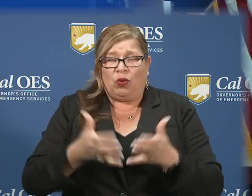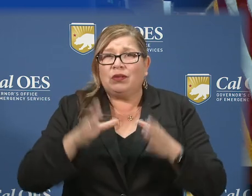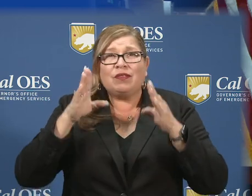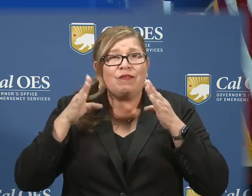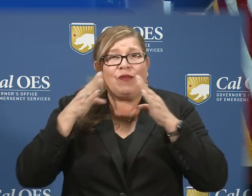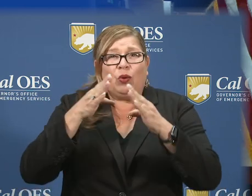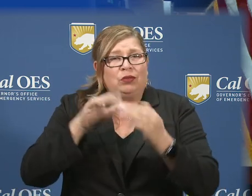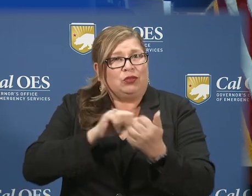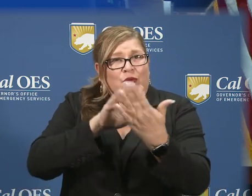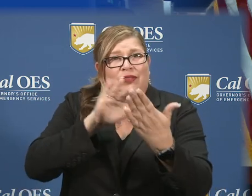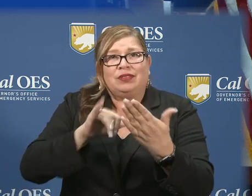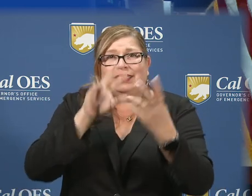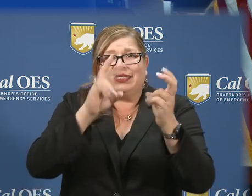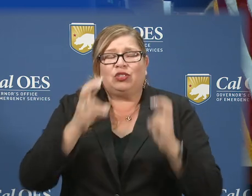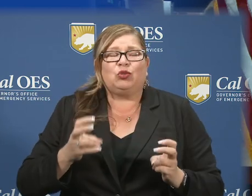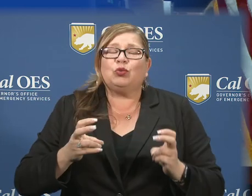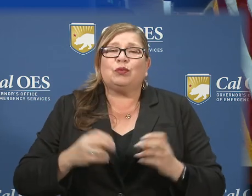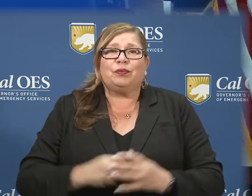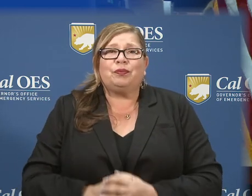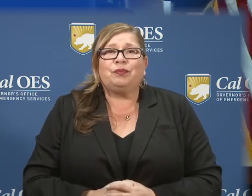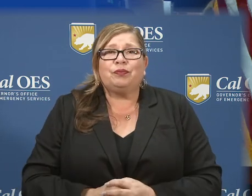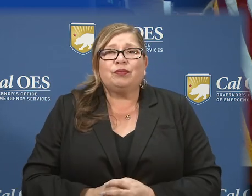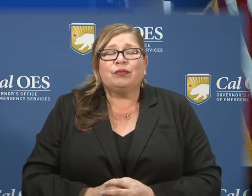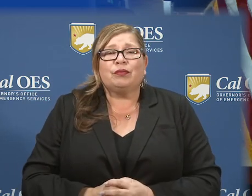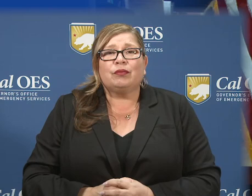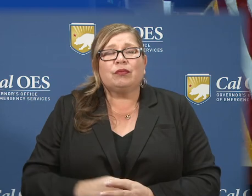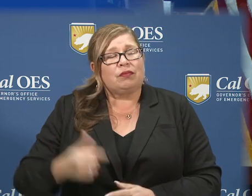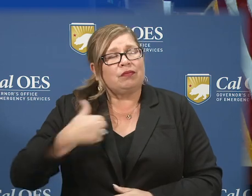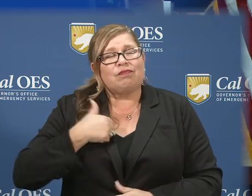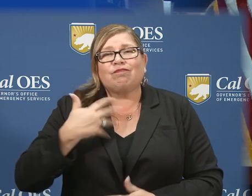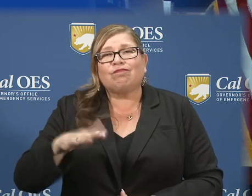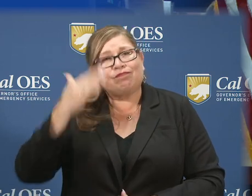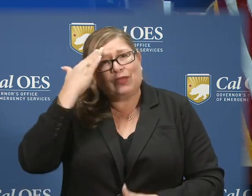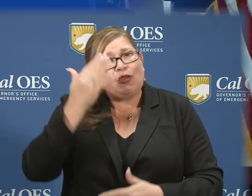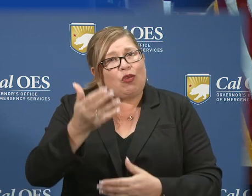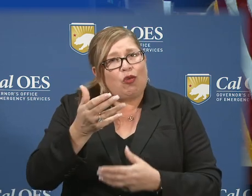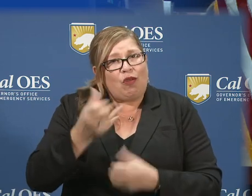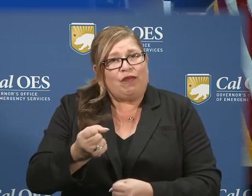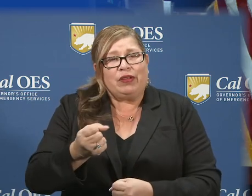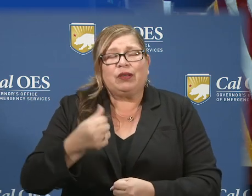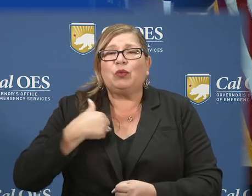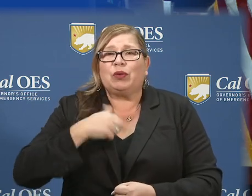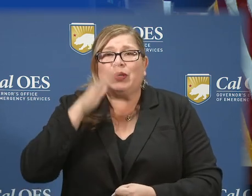laser focused on addressing this issue and I'm confident that that we will get